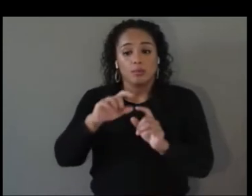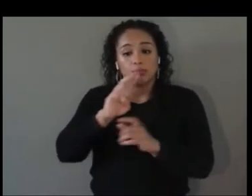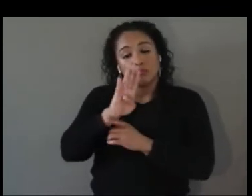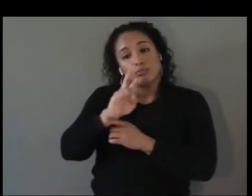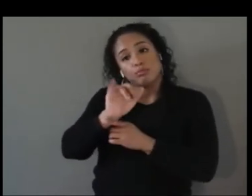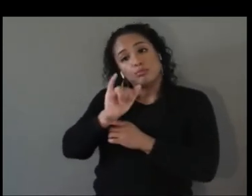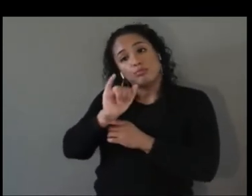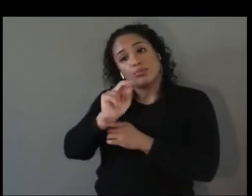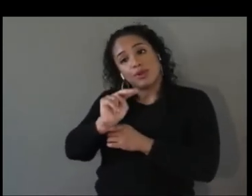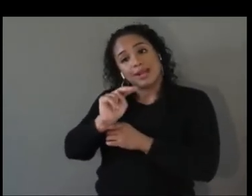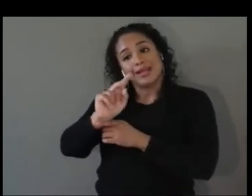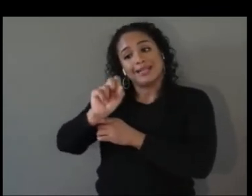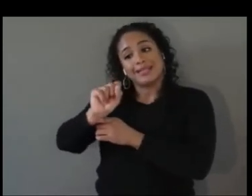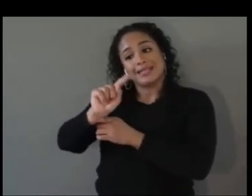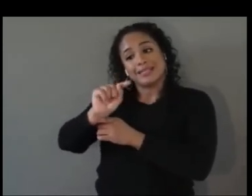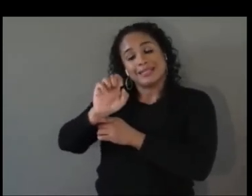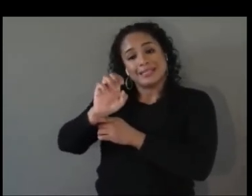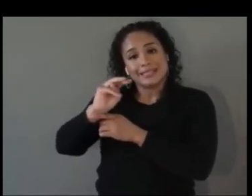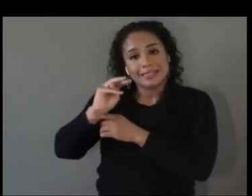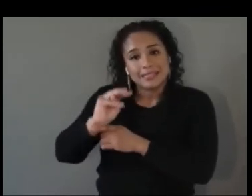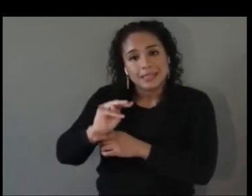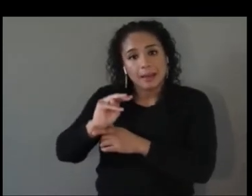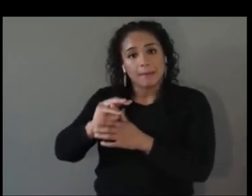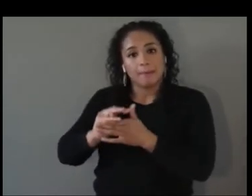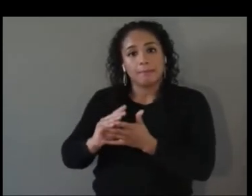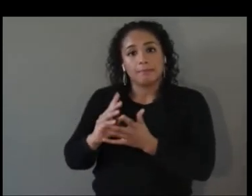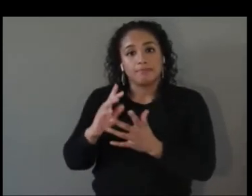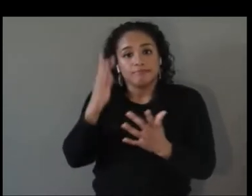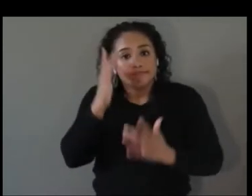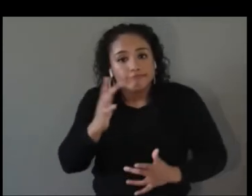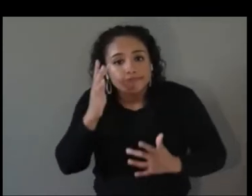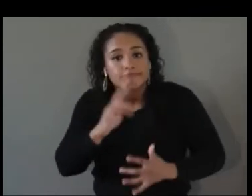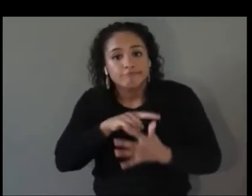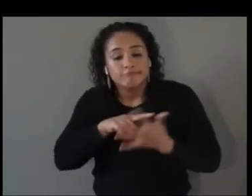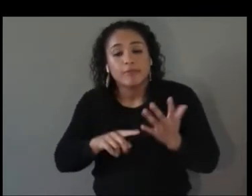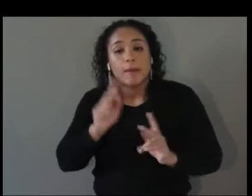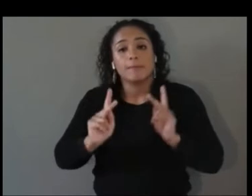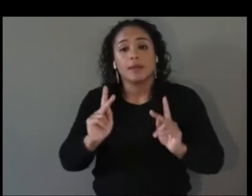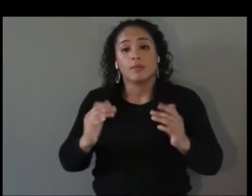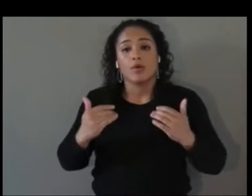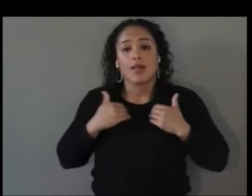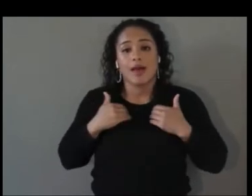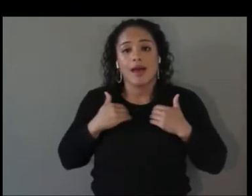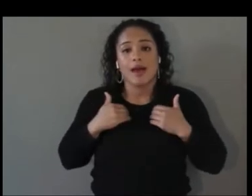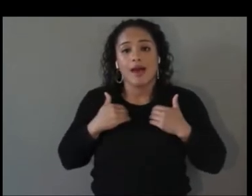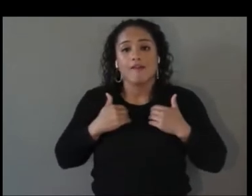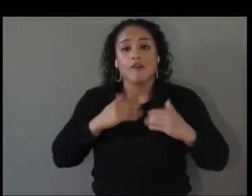working with individuals who have motor and speech disabilities and we're building this technology